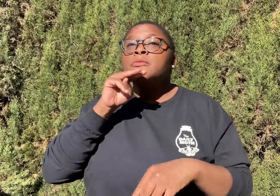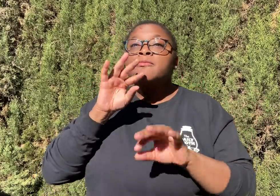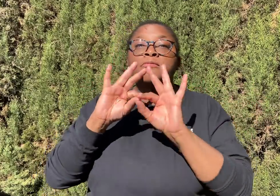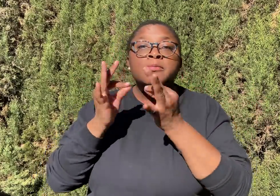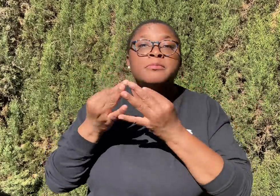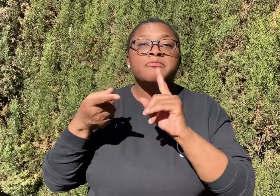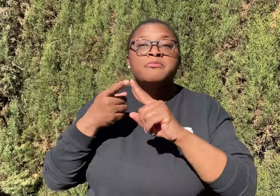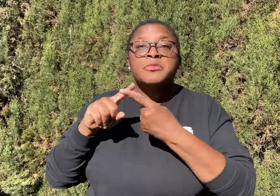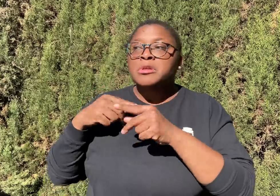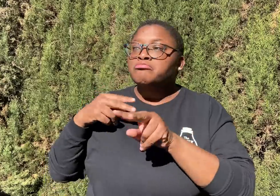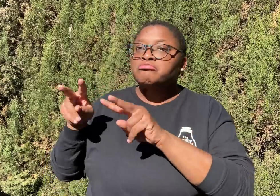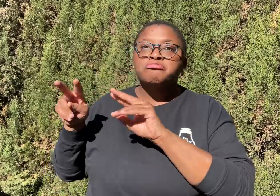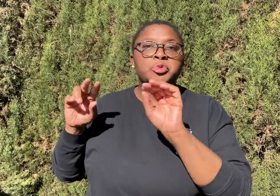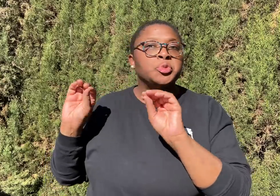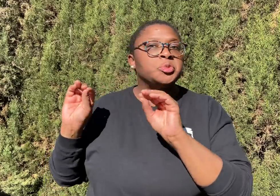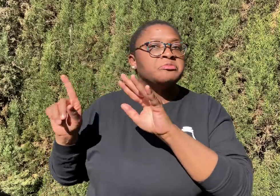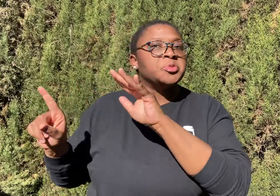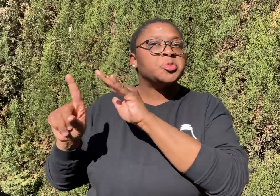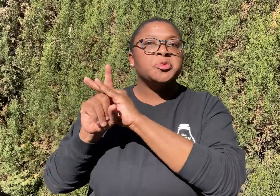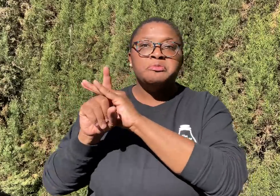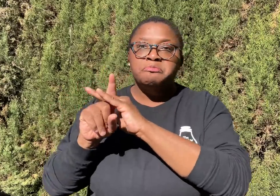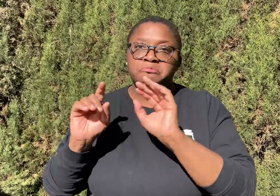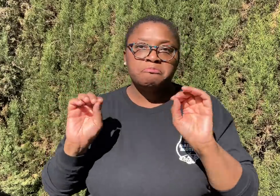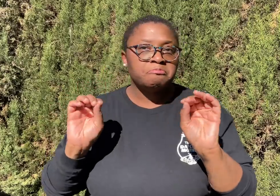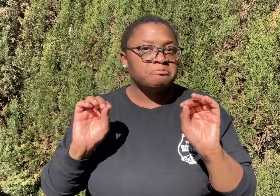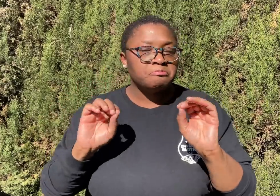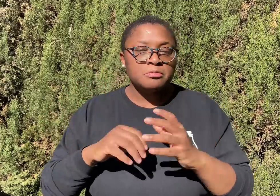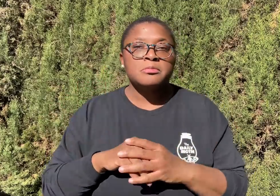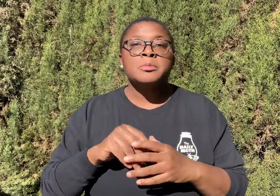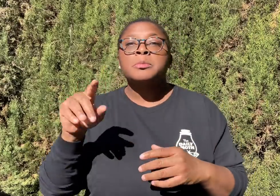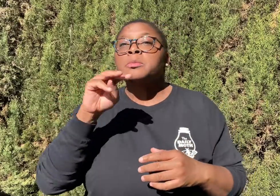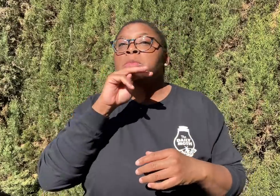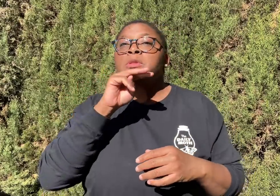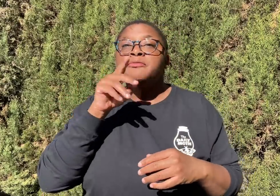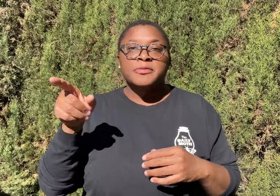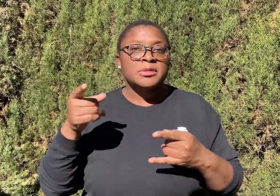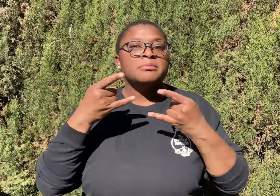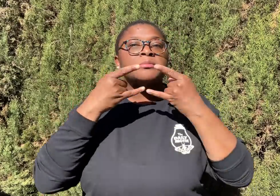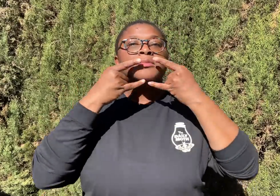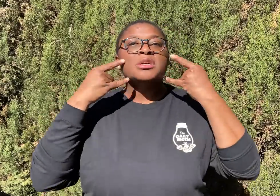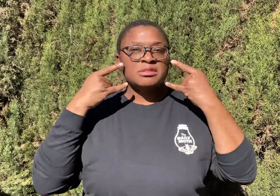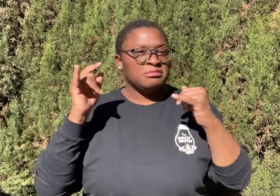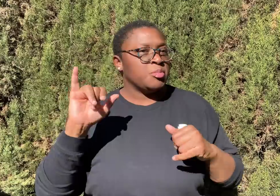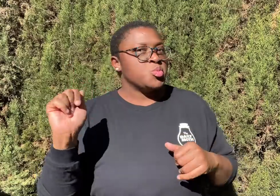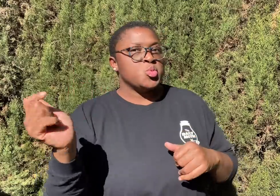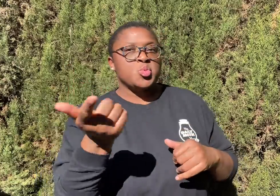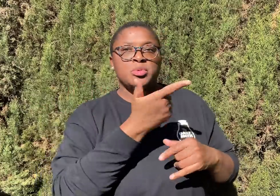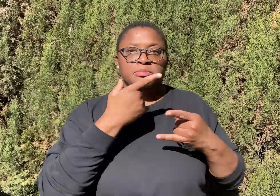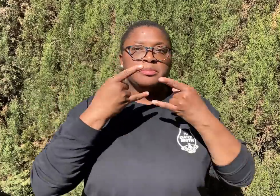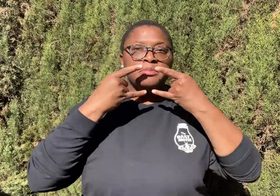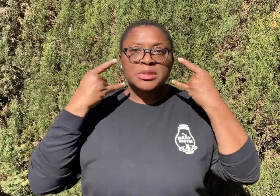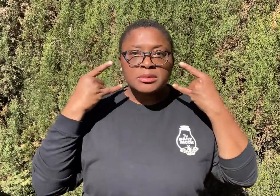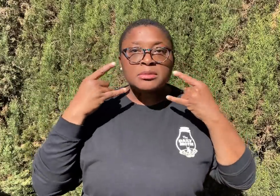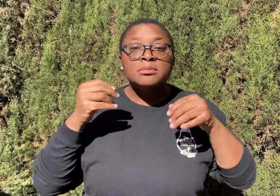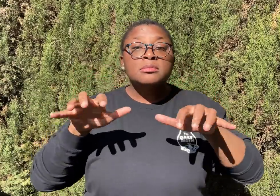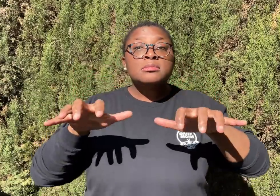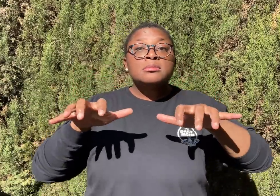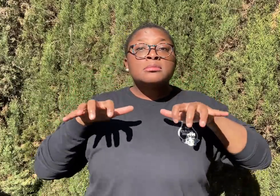I didn’t see any of Mavrick’s family or friends being present. Mavrick wore a mask, just like all of us.